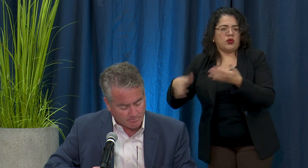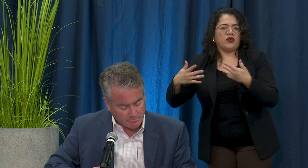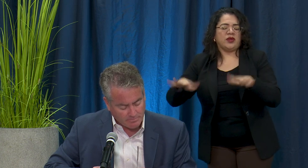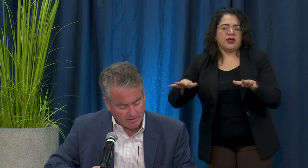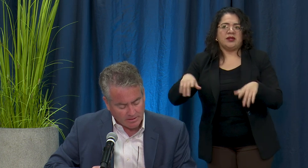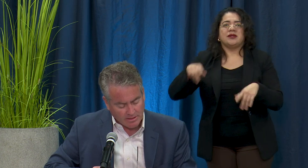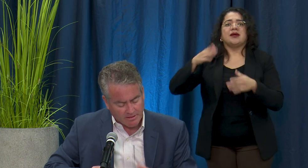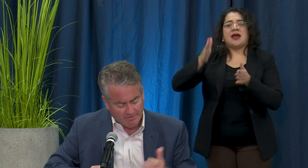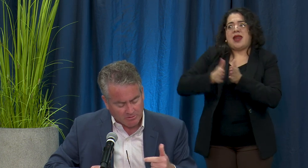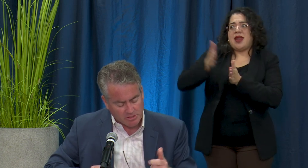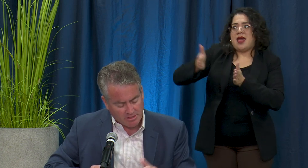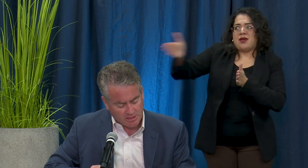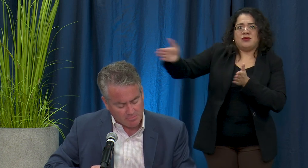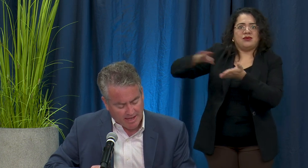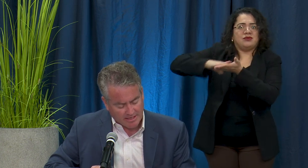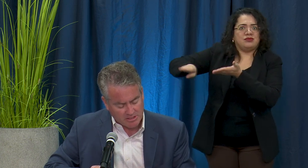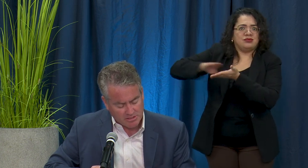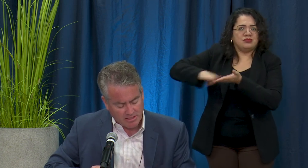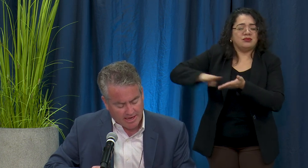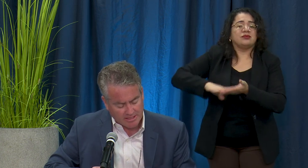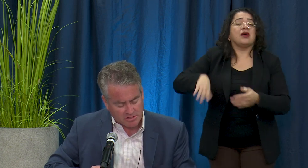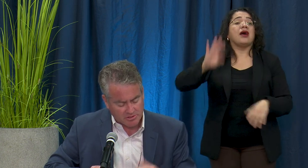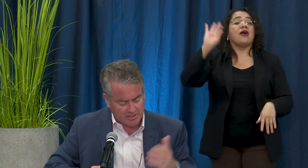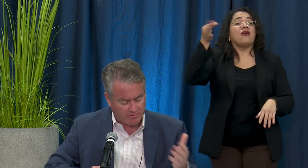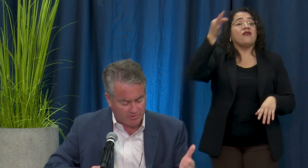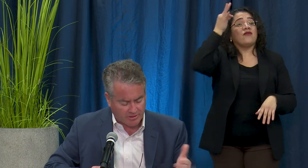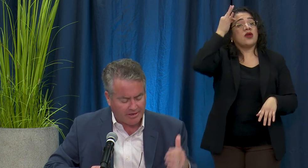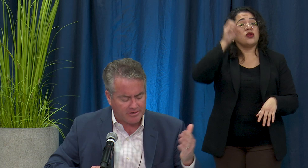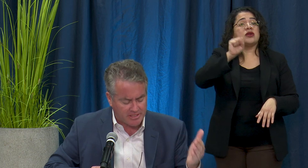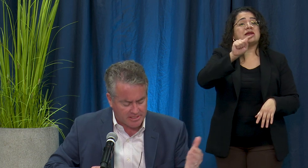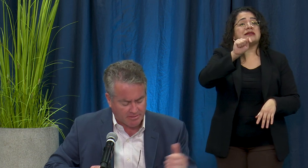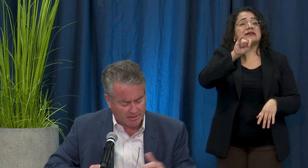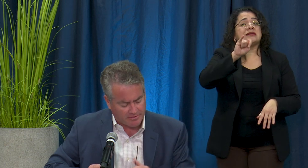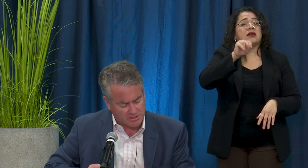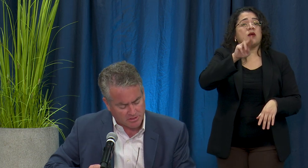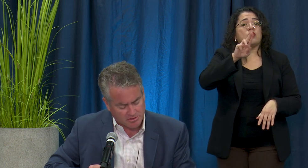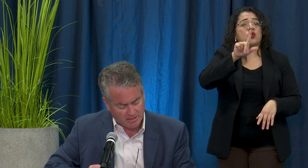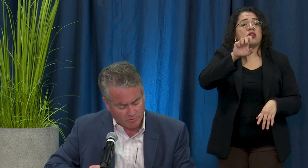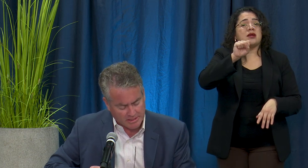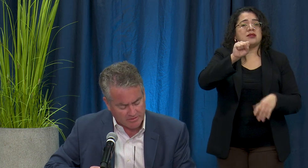the Federal Stimulus Package guaranties, I believe, it is 13 weeks of